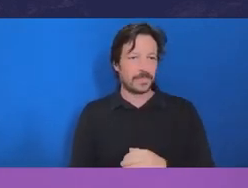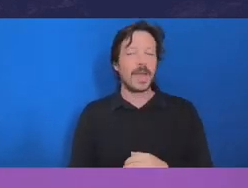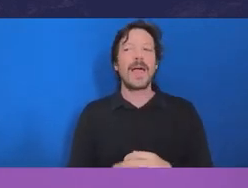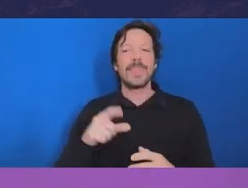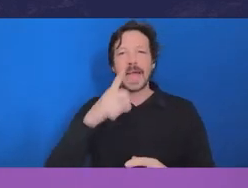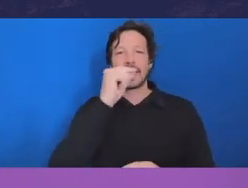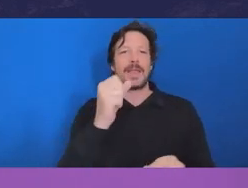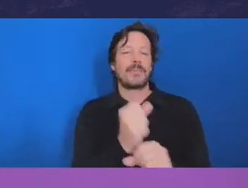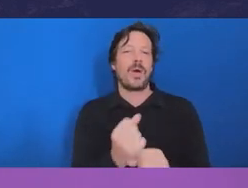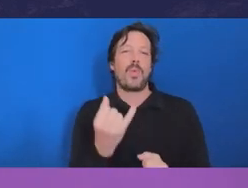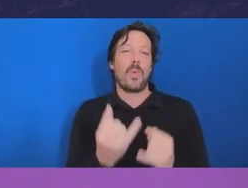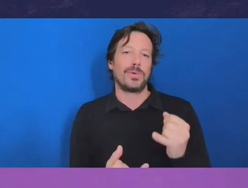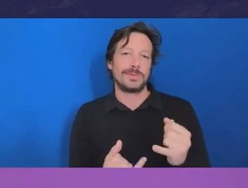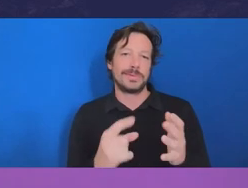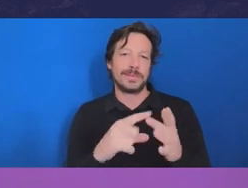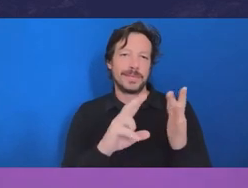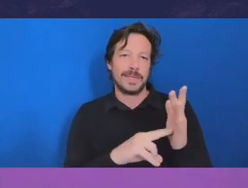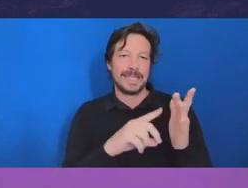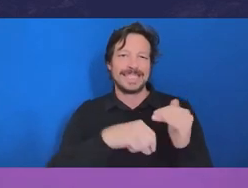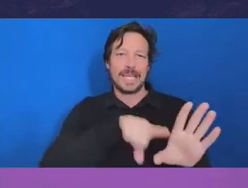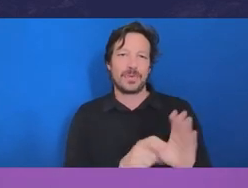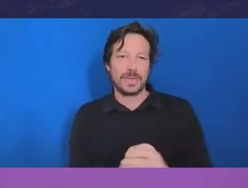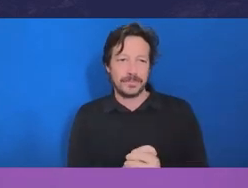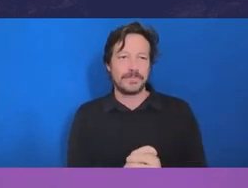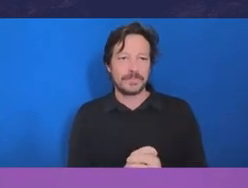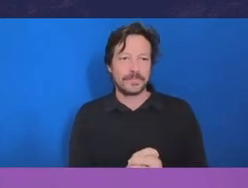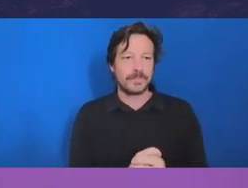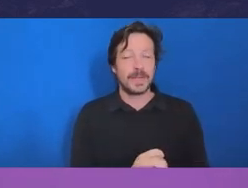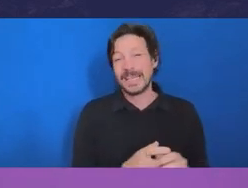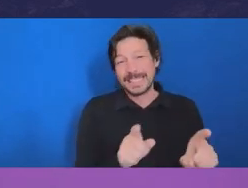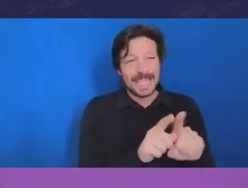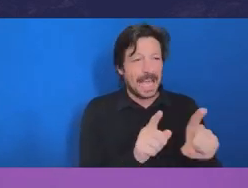as much as inefficient and ineffective service delivery, because we just don't